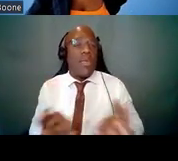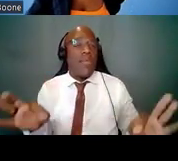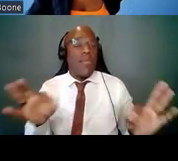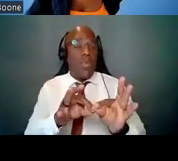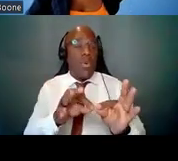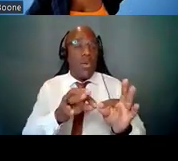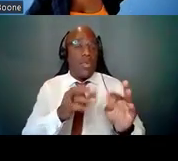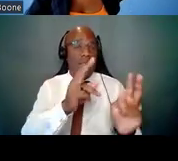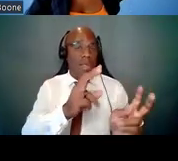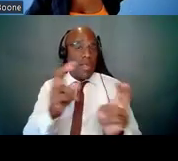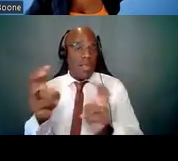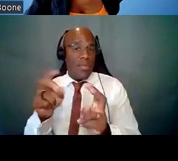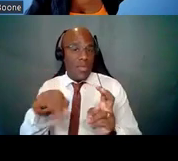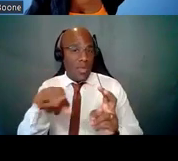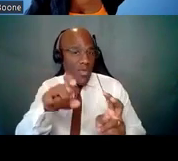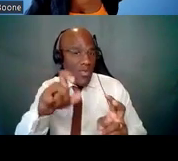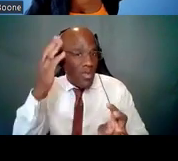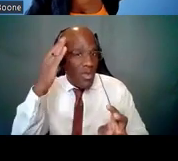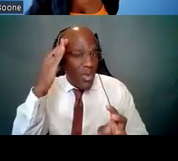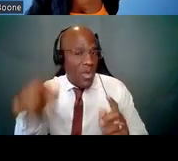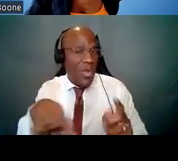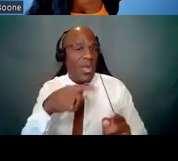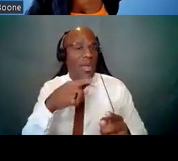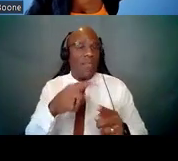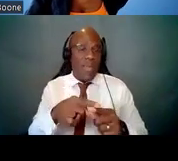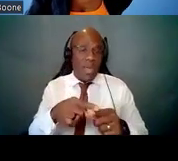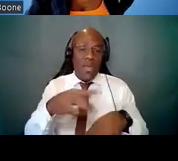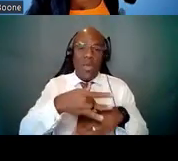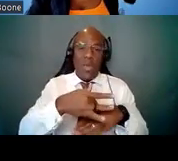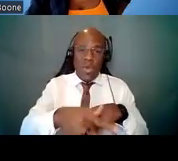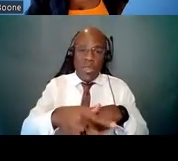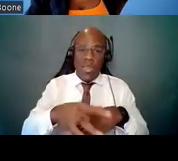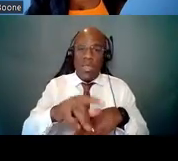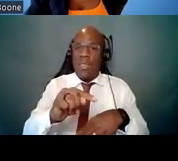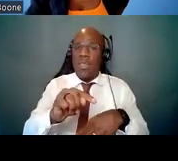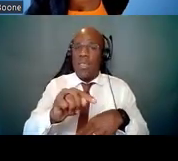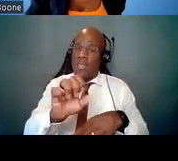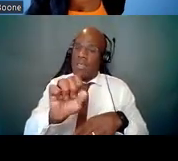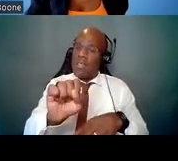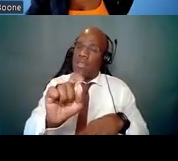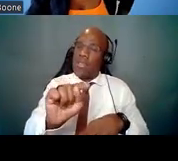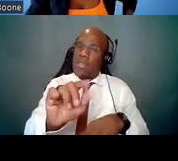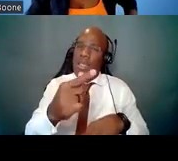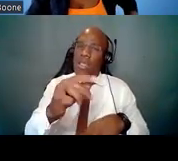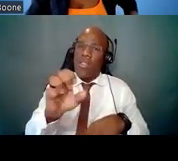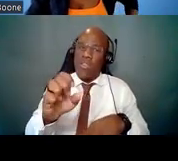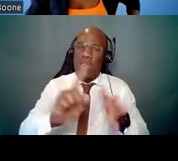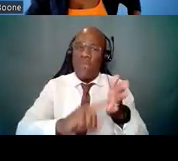including about early stage investigator policies, published NIH notices,